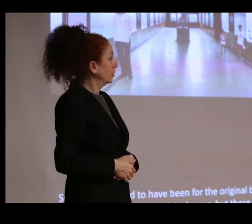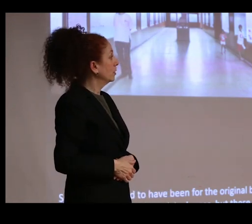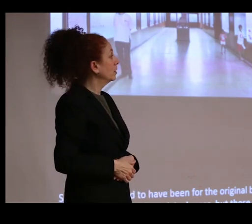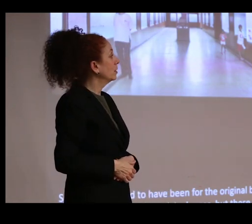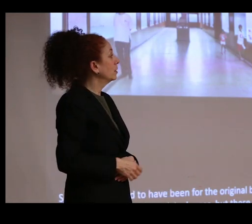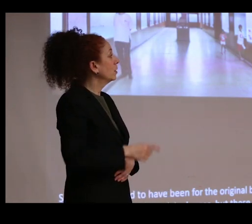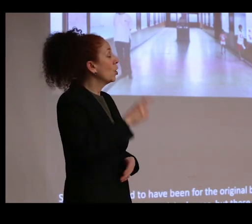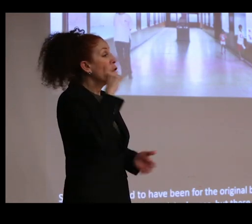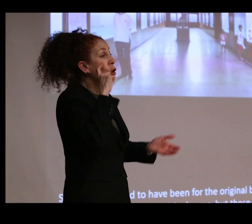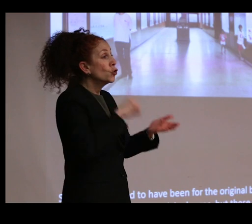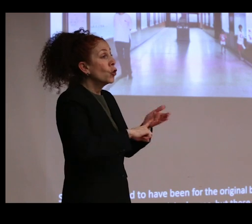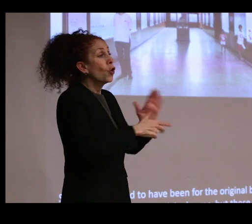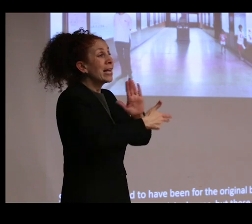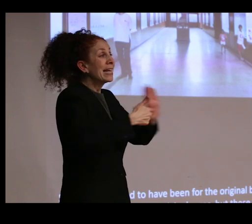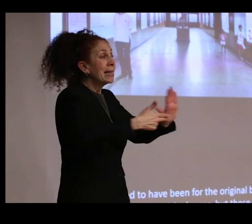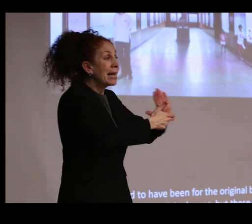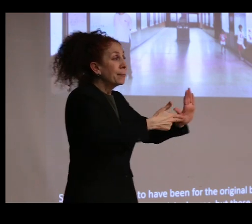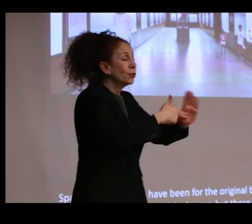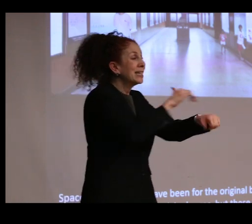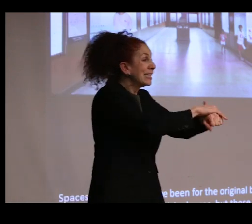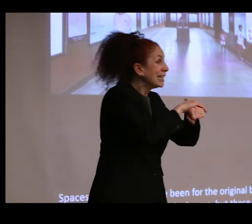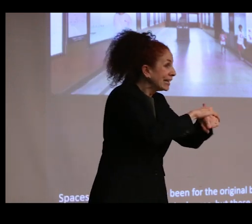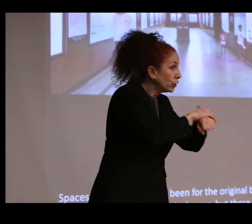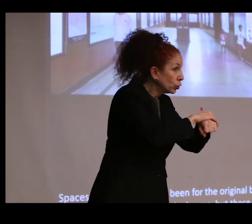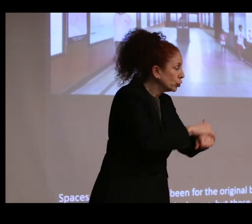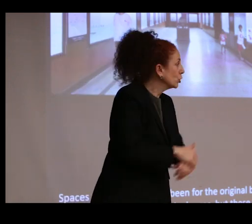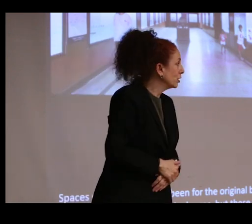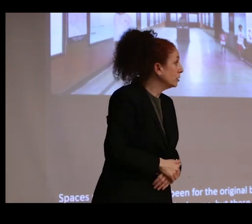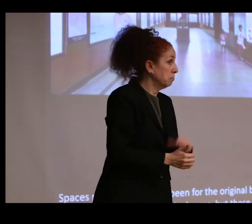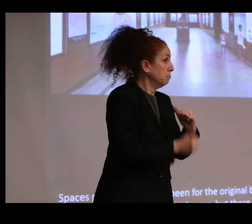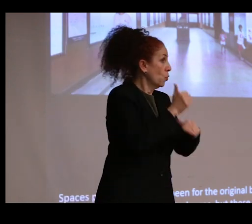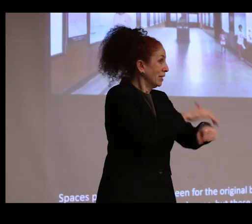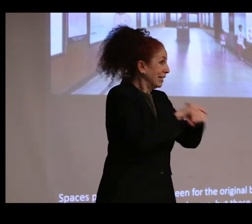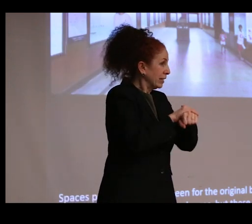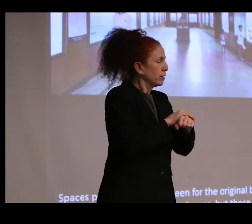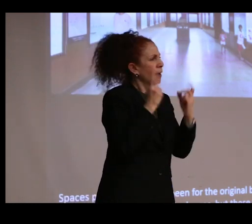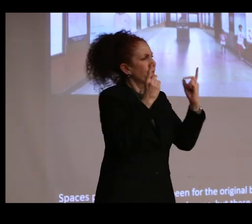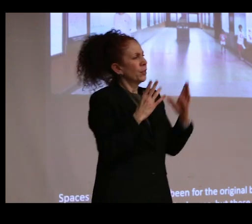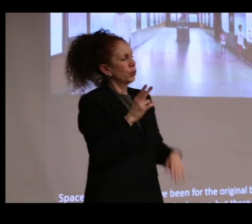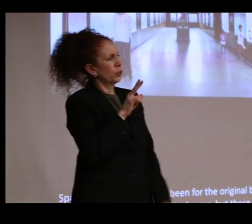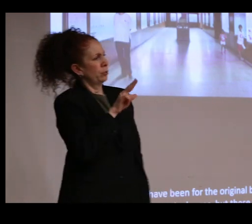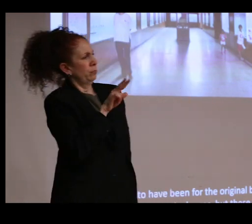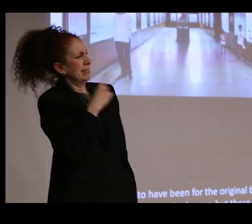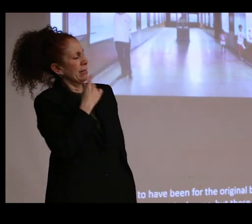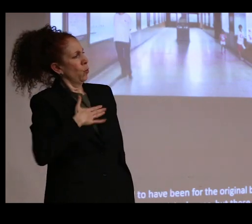were labeled in English, Tamil, and Telugu, the villagers of Kaveripakkam wanted their own contribution